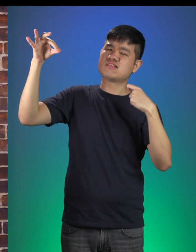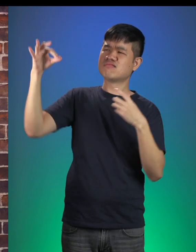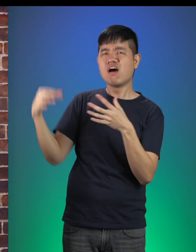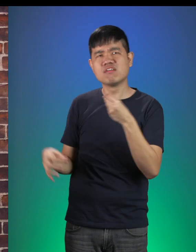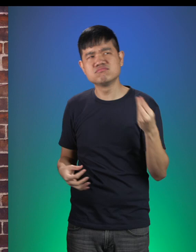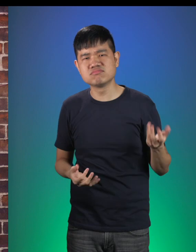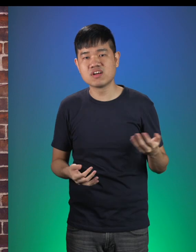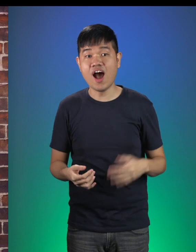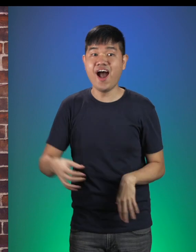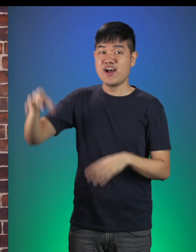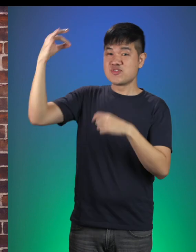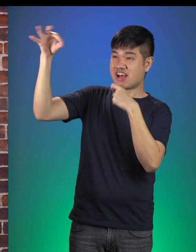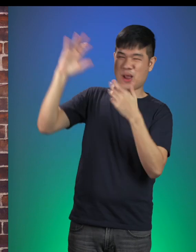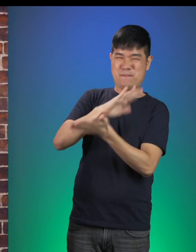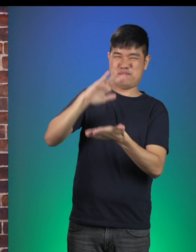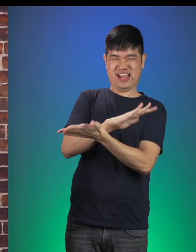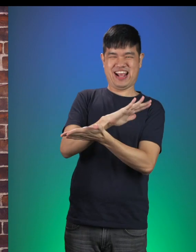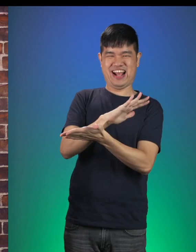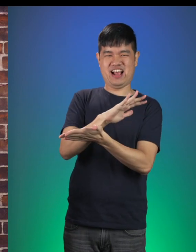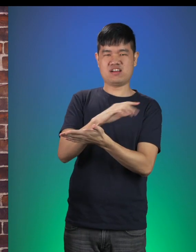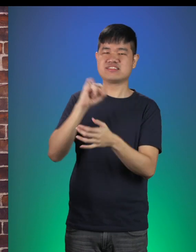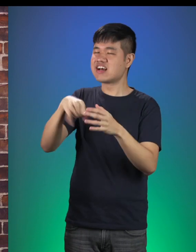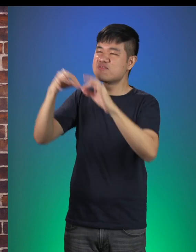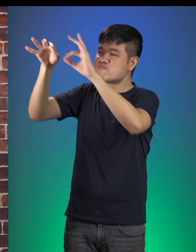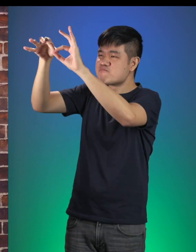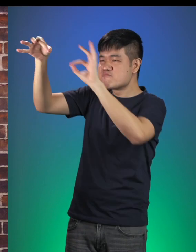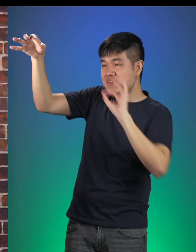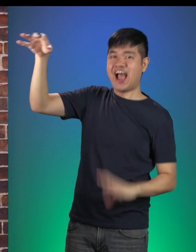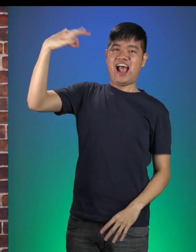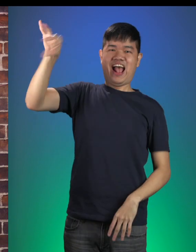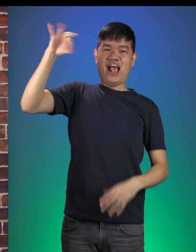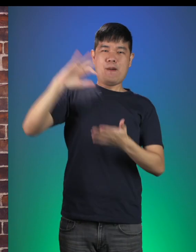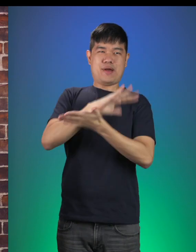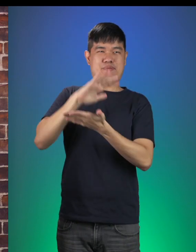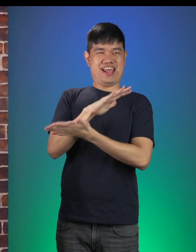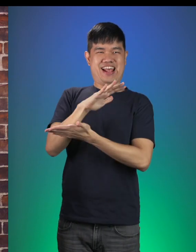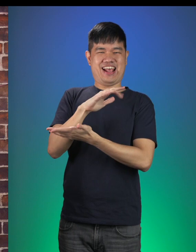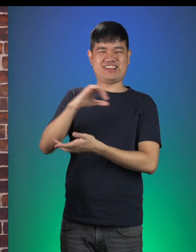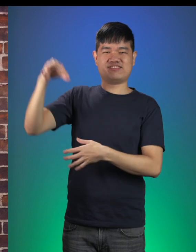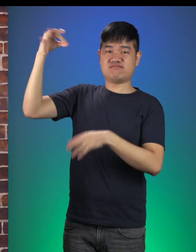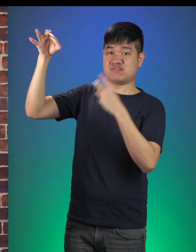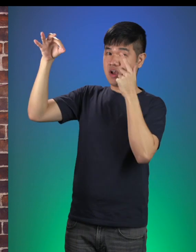Pig 2: And then, I made paper! I just peel them off and I have paper! Look up there!